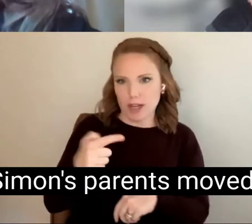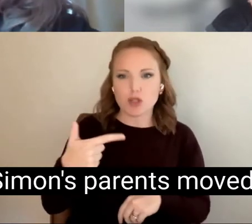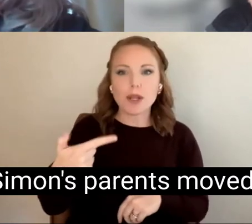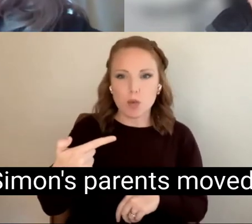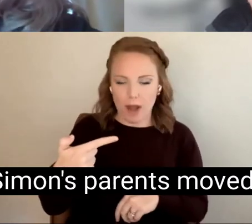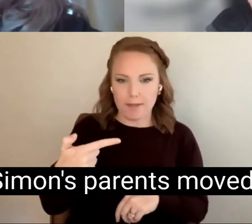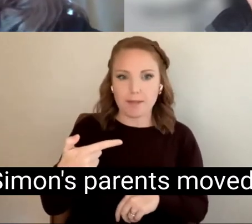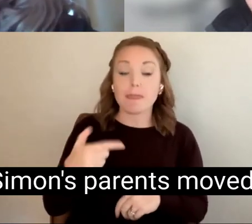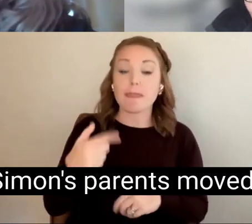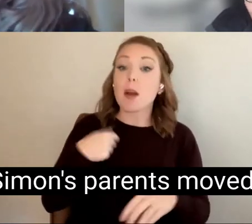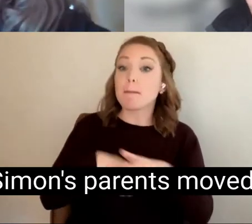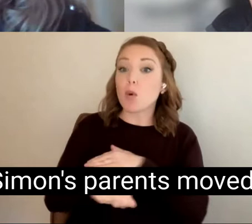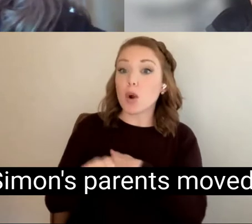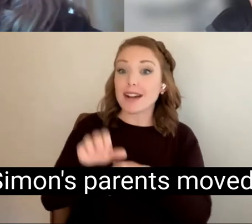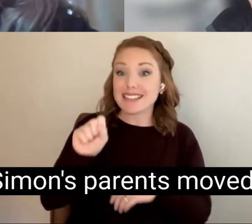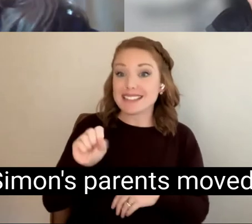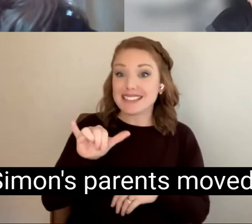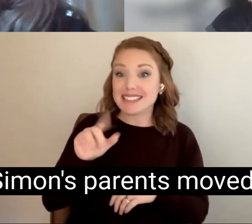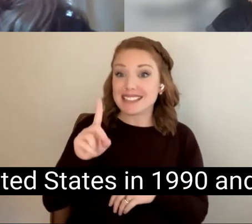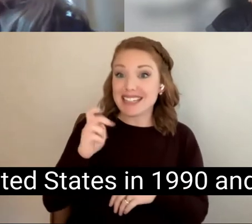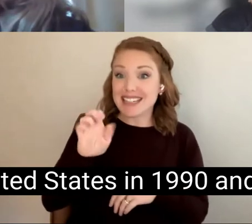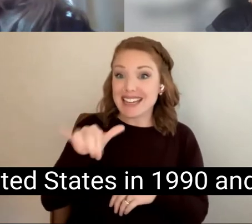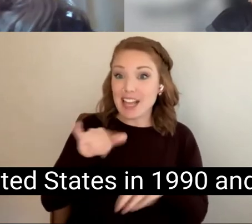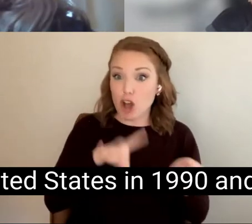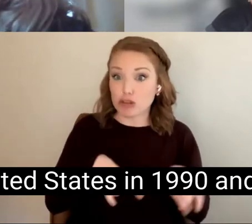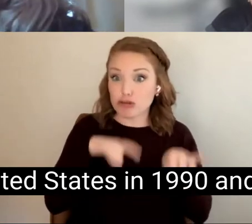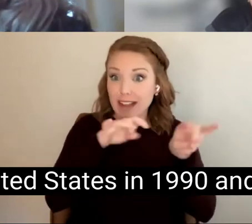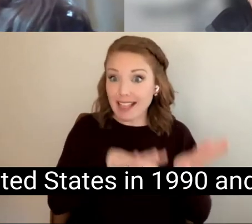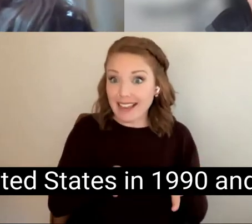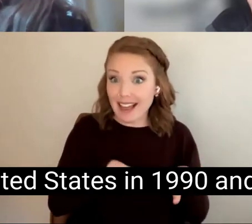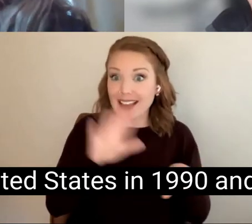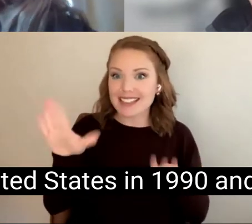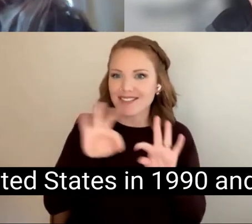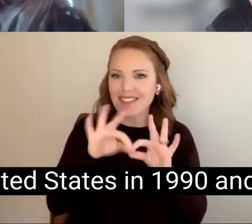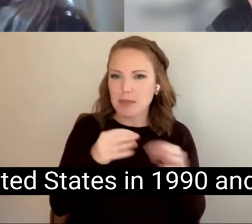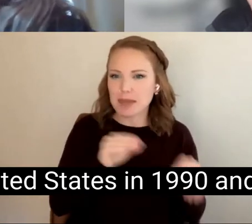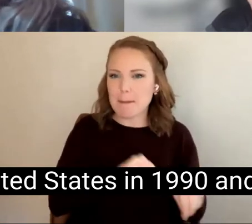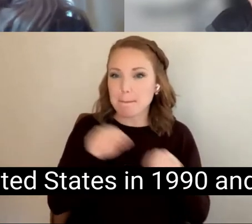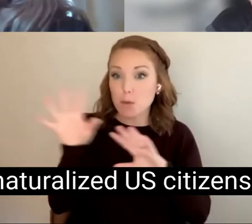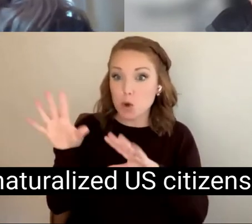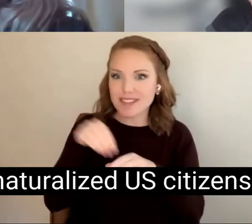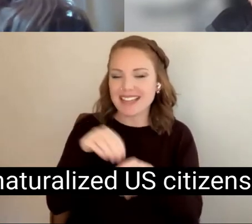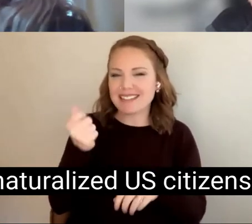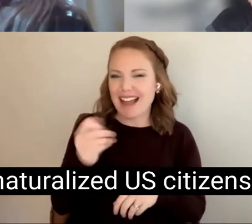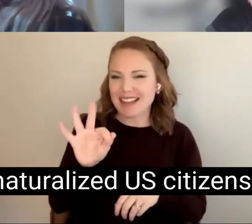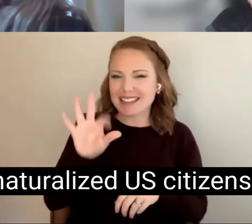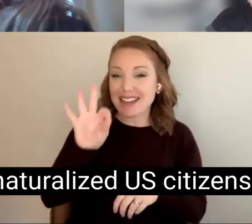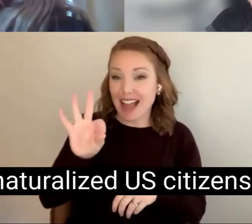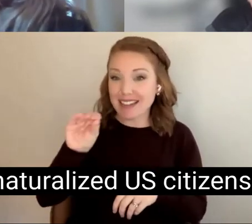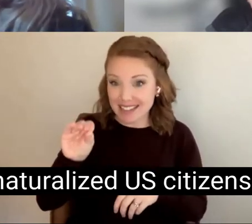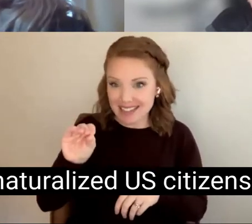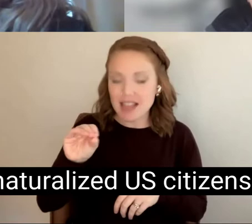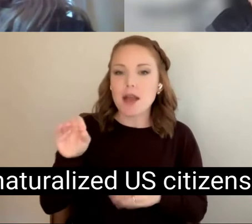Australia, Simon's parents moved the family to the United States in 1990 and became naturalized US citizens.